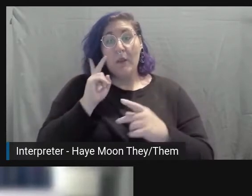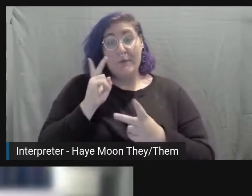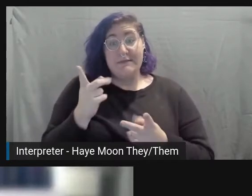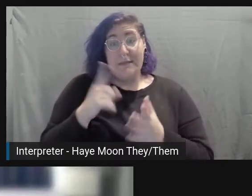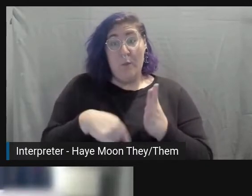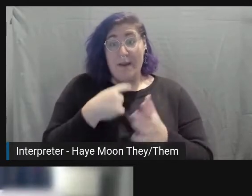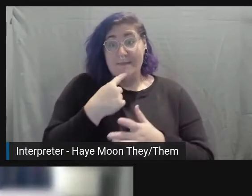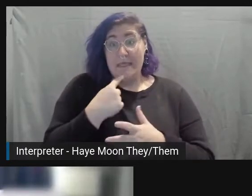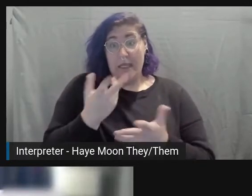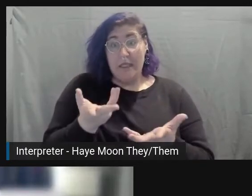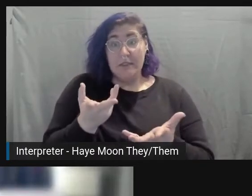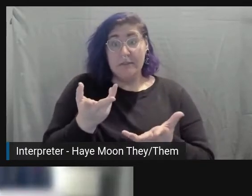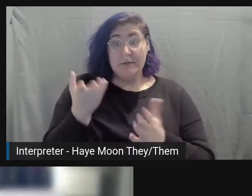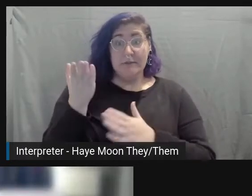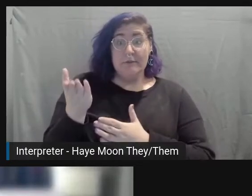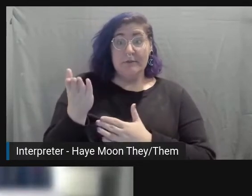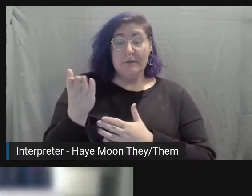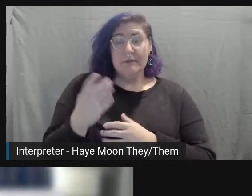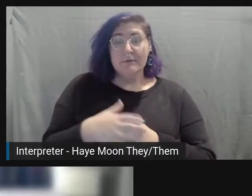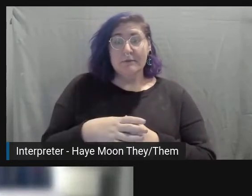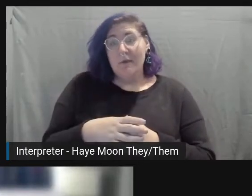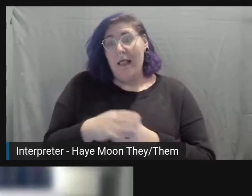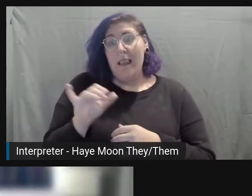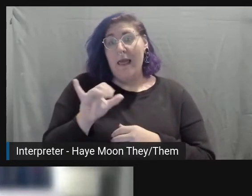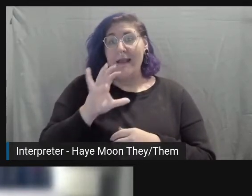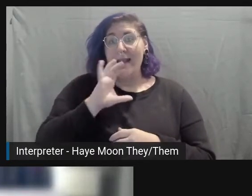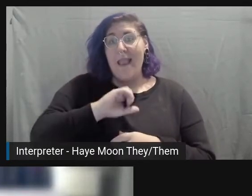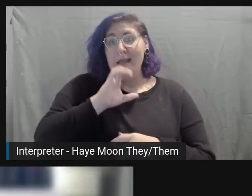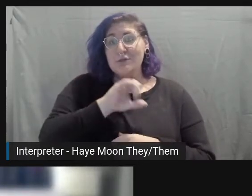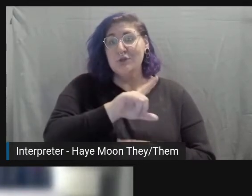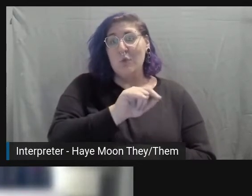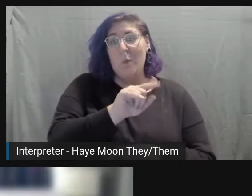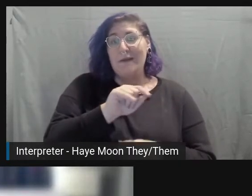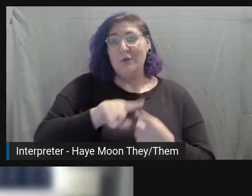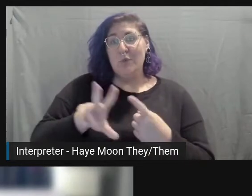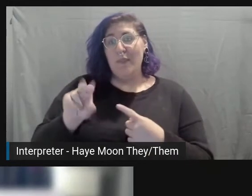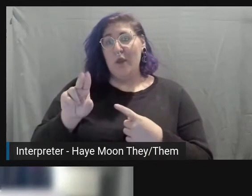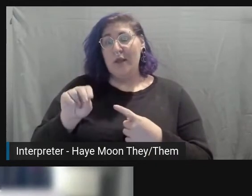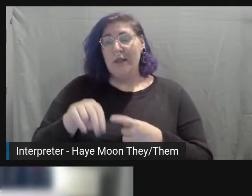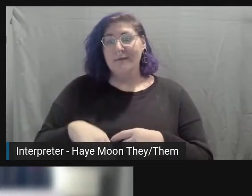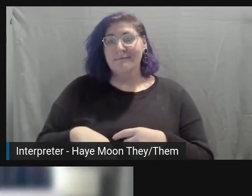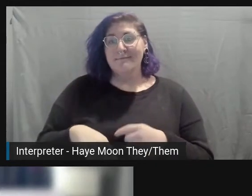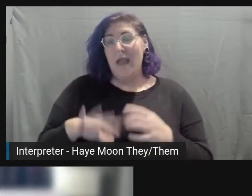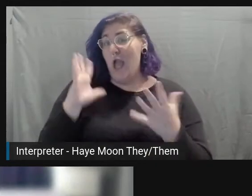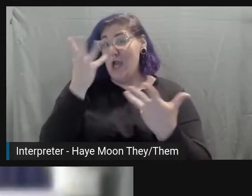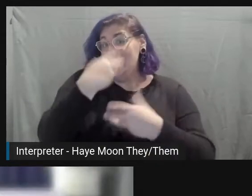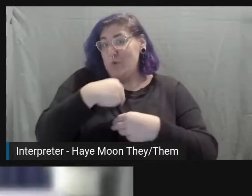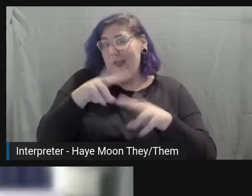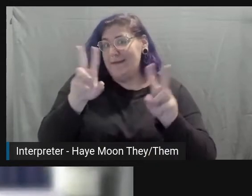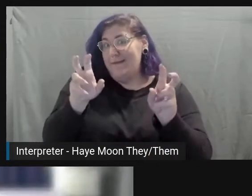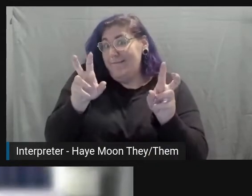You'll see it'll be typically like 20 to 30-year-olds, attractive. I'm doing air quotes for anybody that can't see